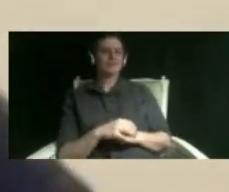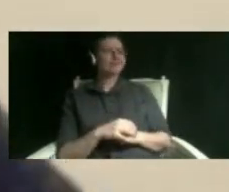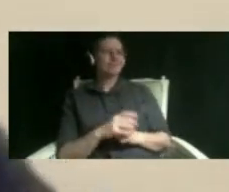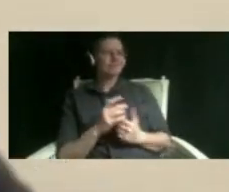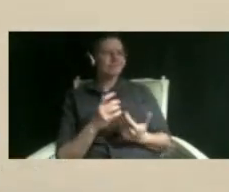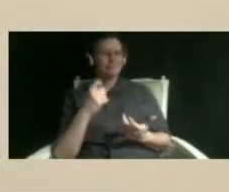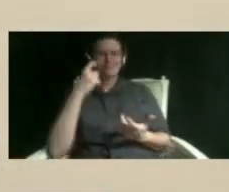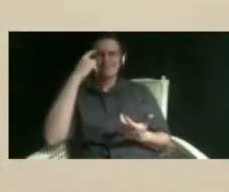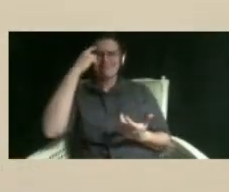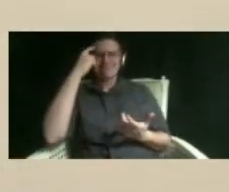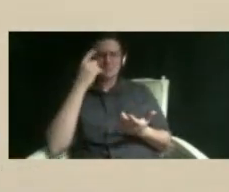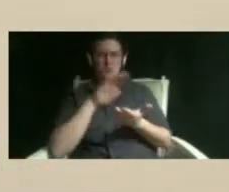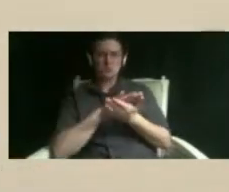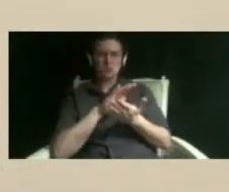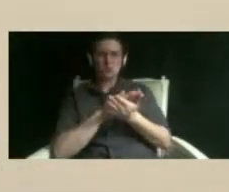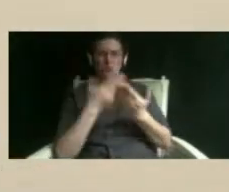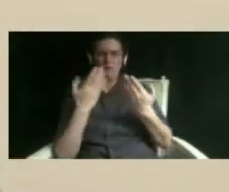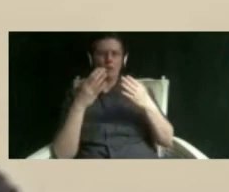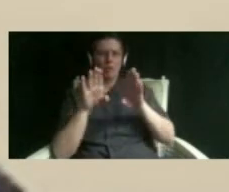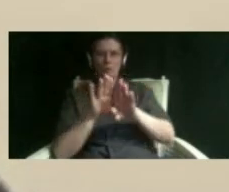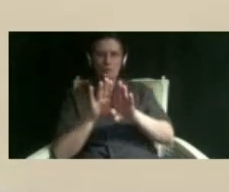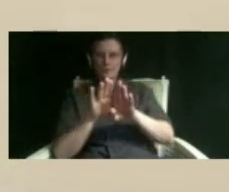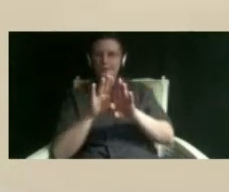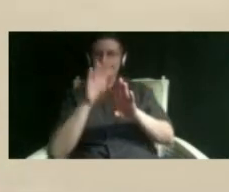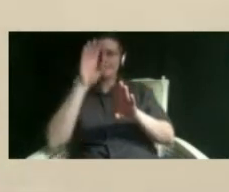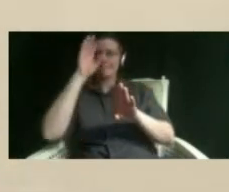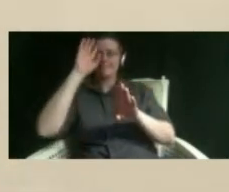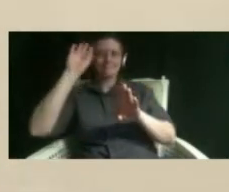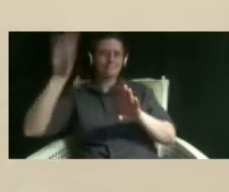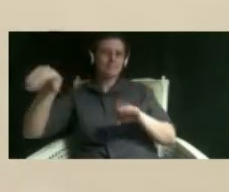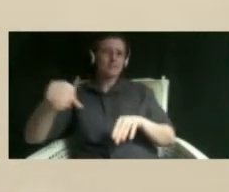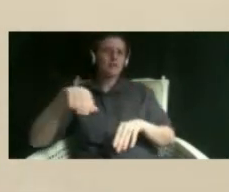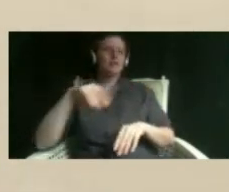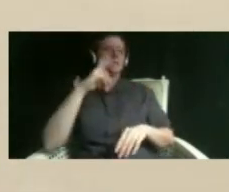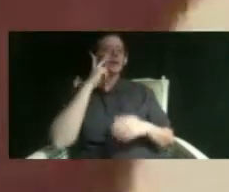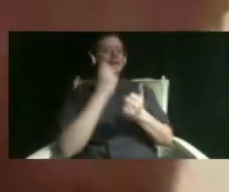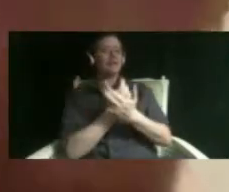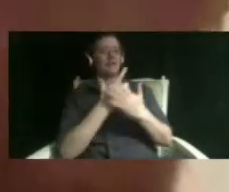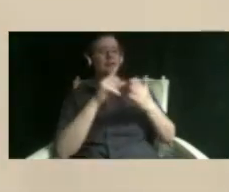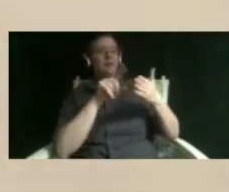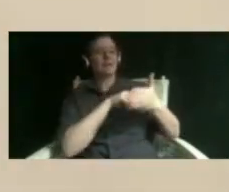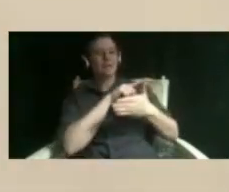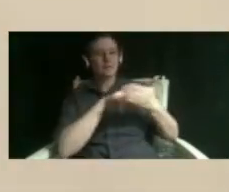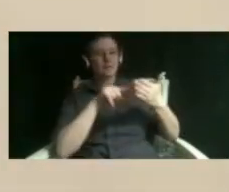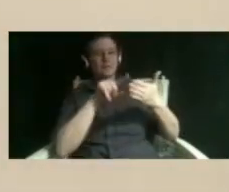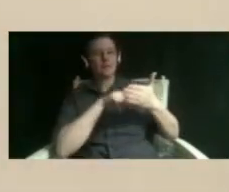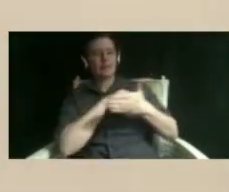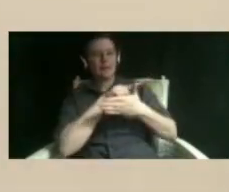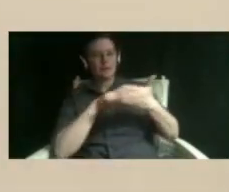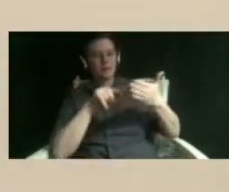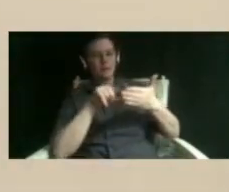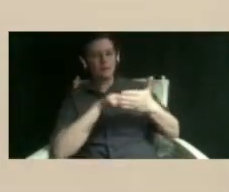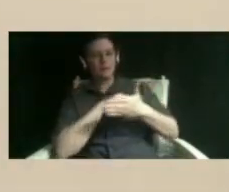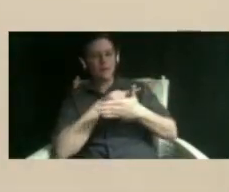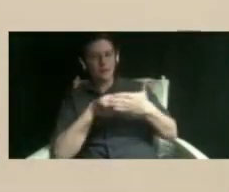thing on my mind i did see everything getting cancelled slowly um around us but i honestly i